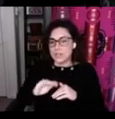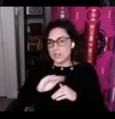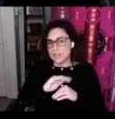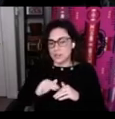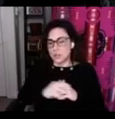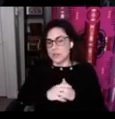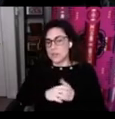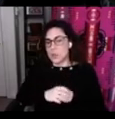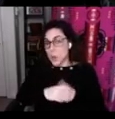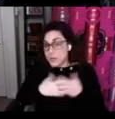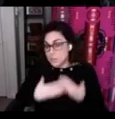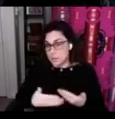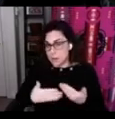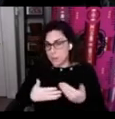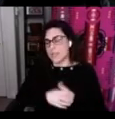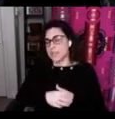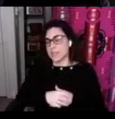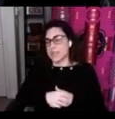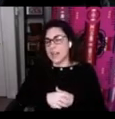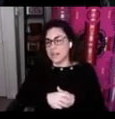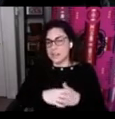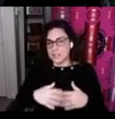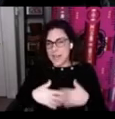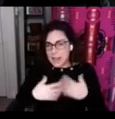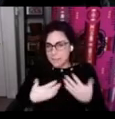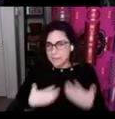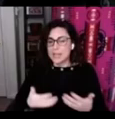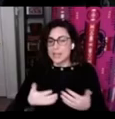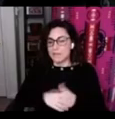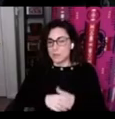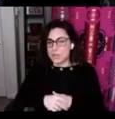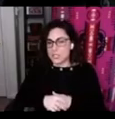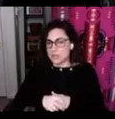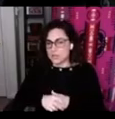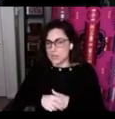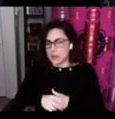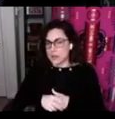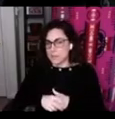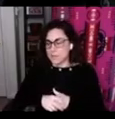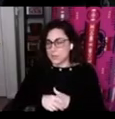the territories who want to be represented in the atlas and to have information for them to